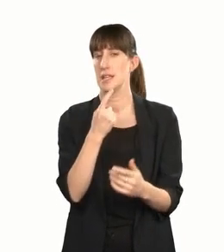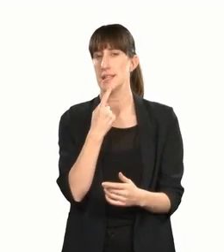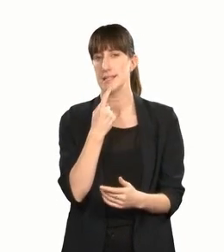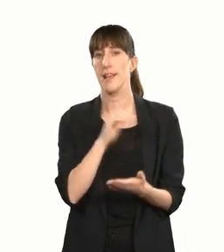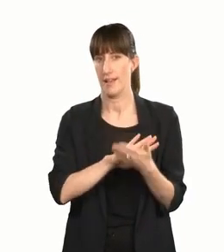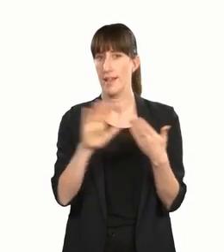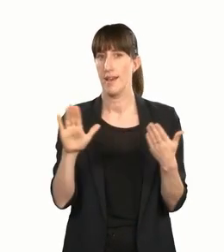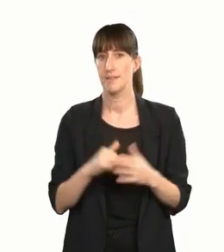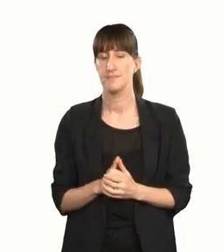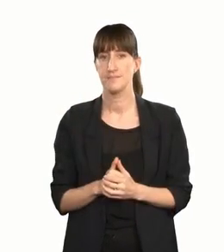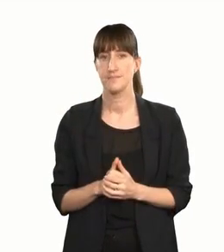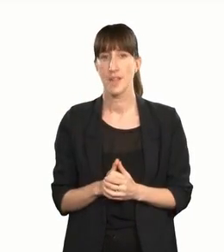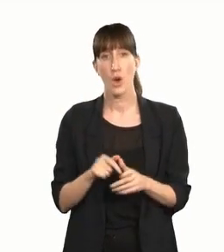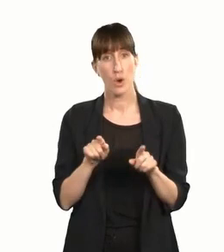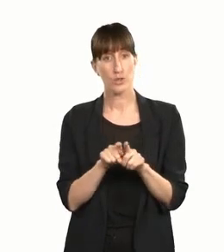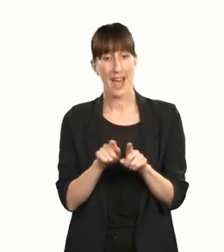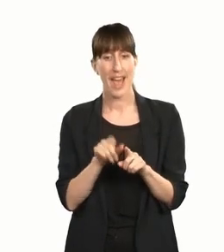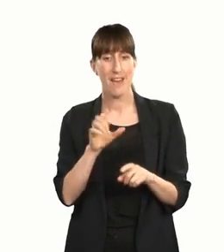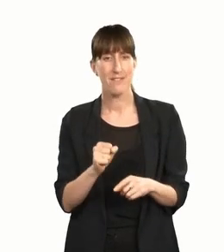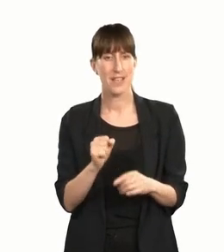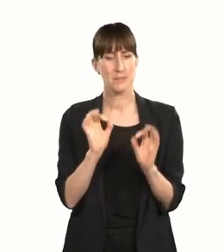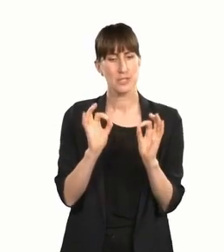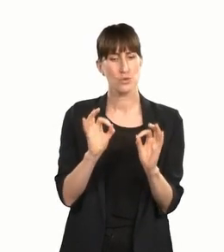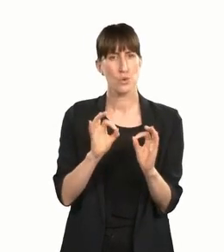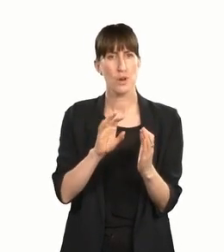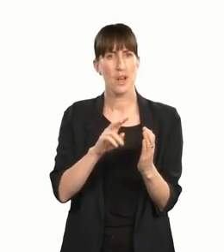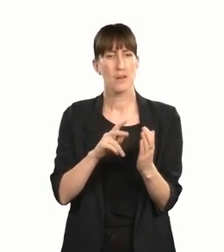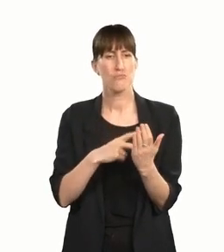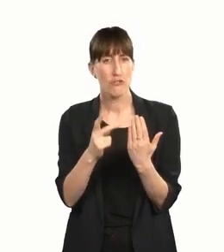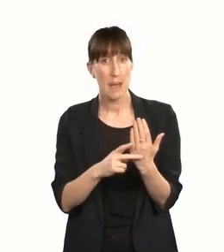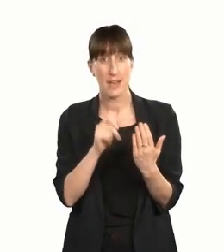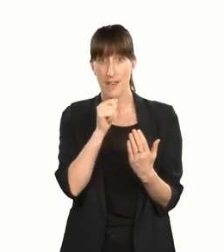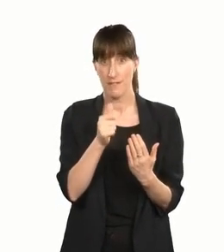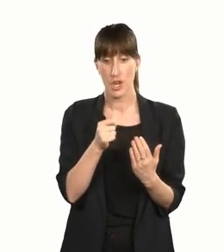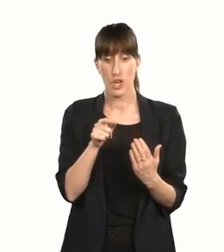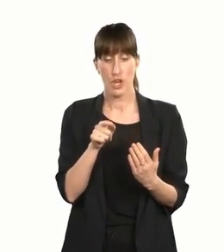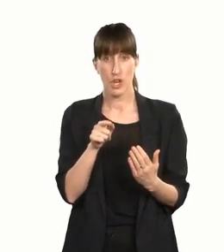They've instigated a Gift-a-Seat donation scheme so that ticket buyers who can,